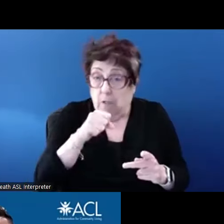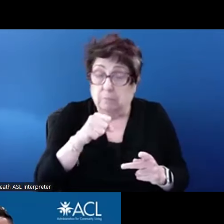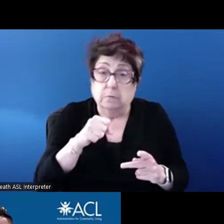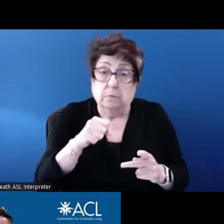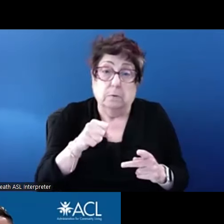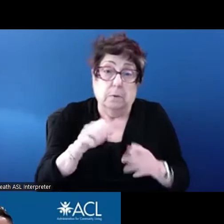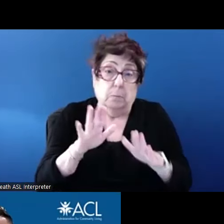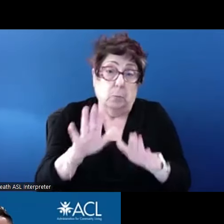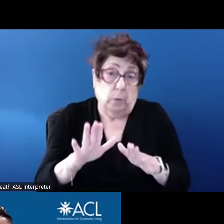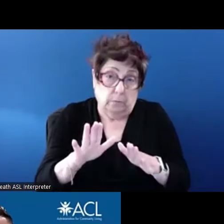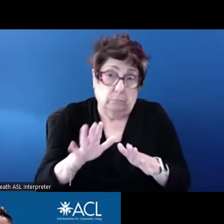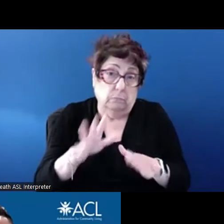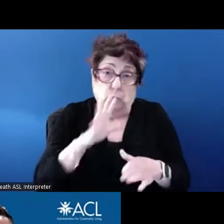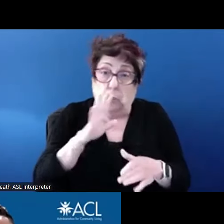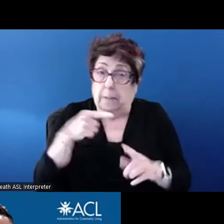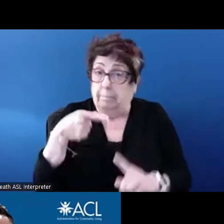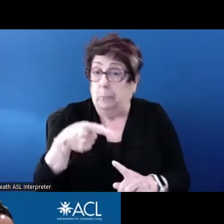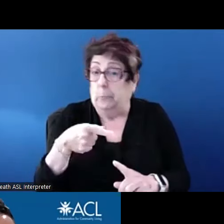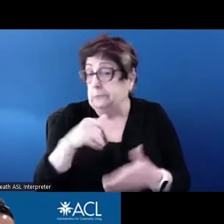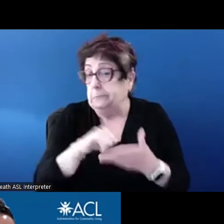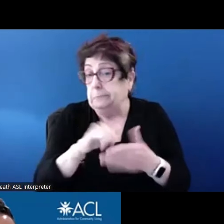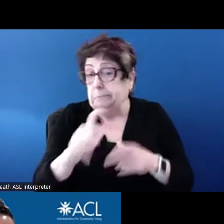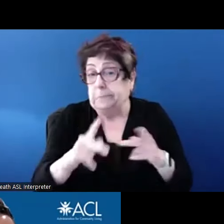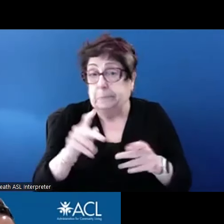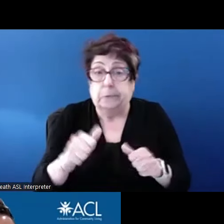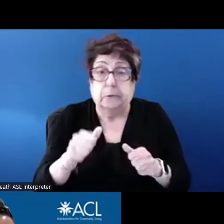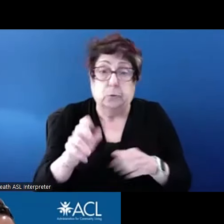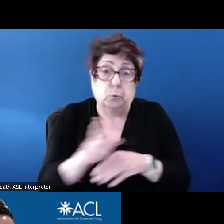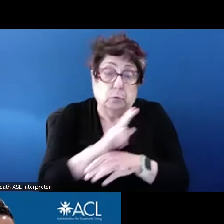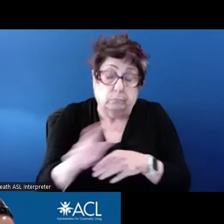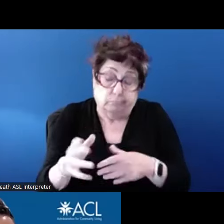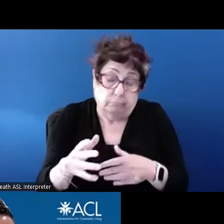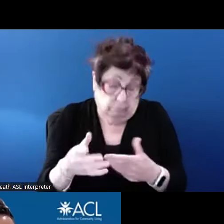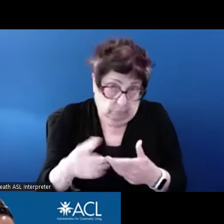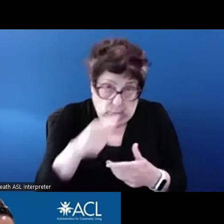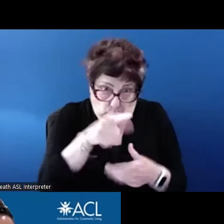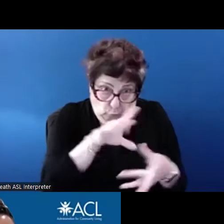the talking points that folks could use. A related question to that as well is is it